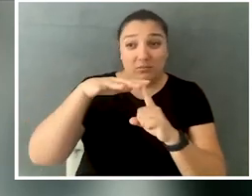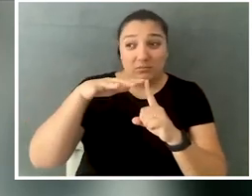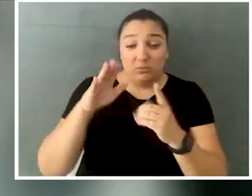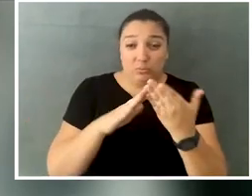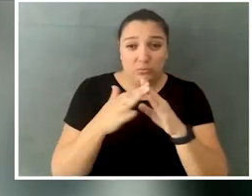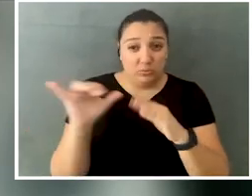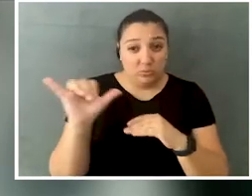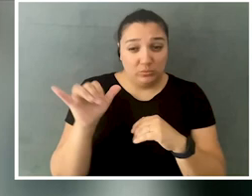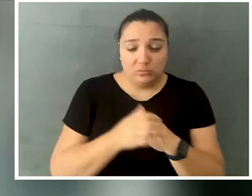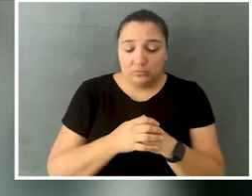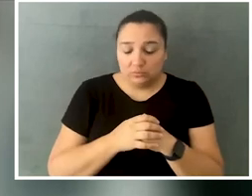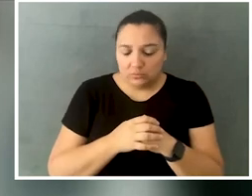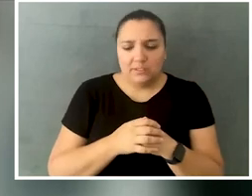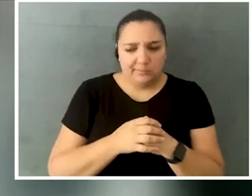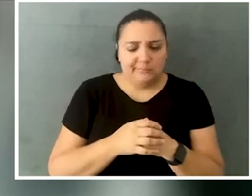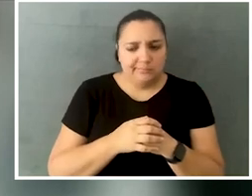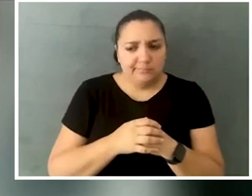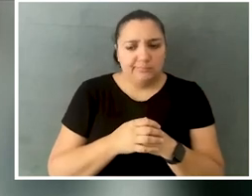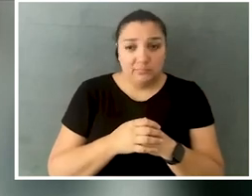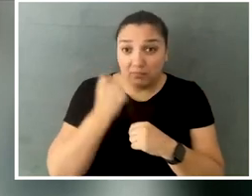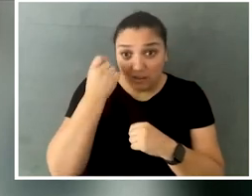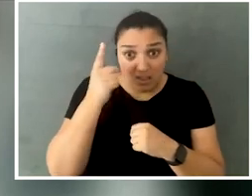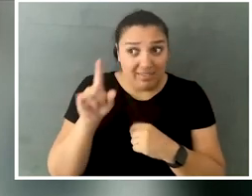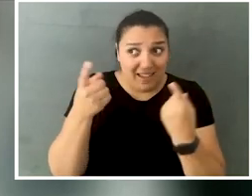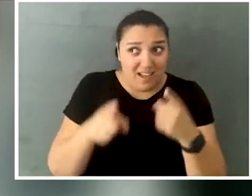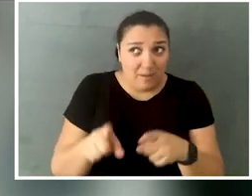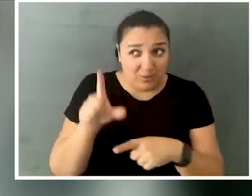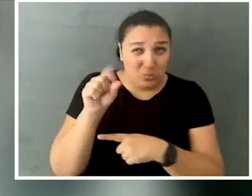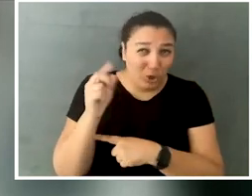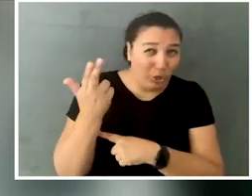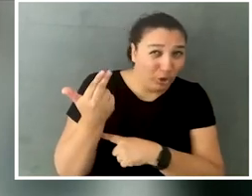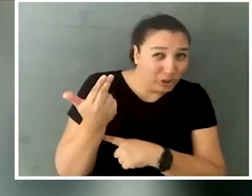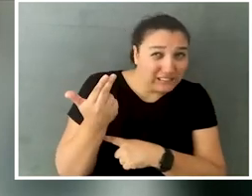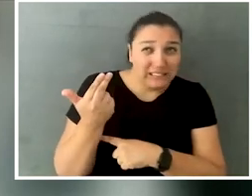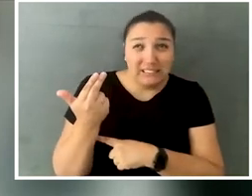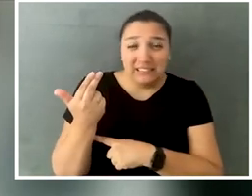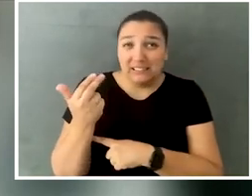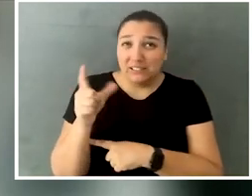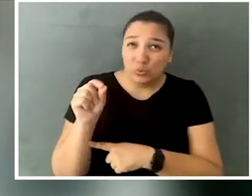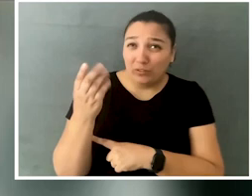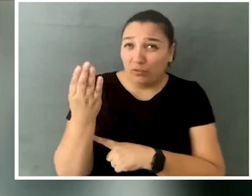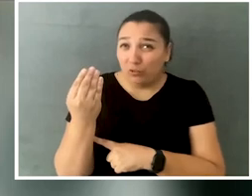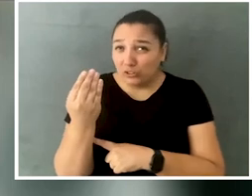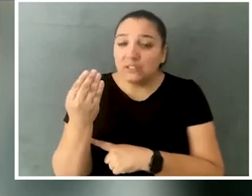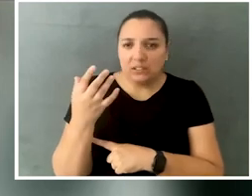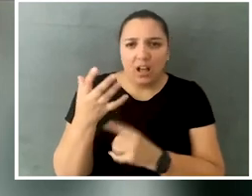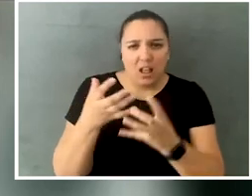but, yeah, especially because this was happening in like 2013, 2014. There's still a lot of problems with ableism,